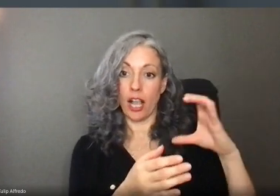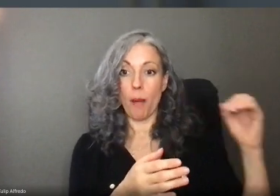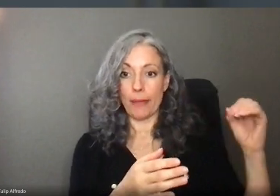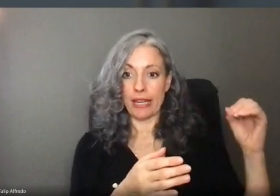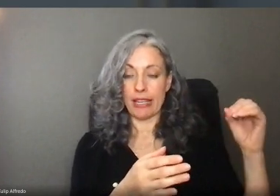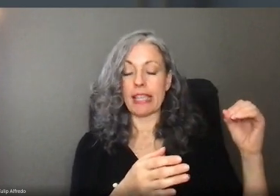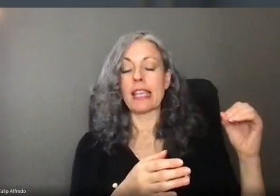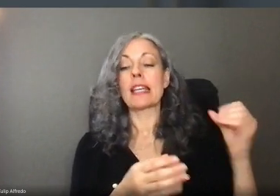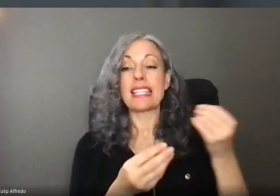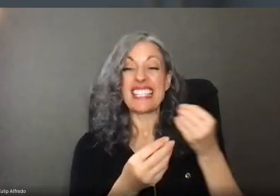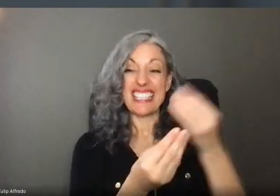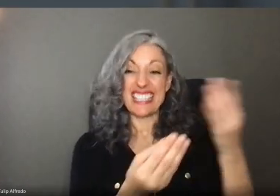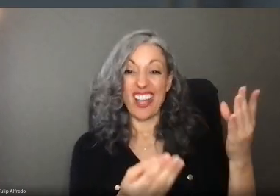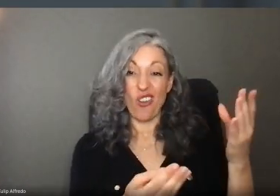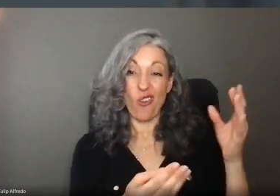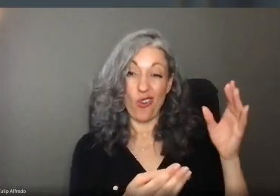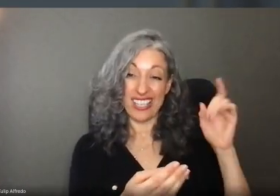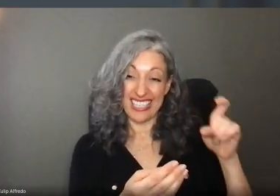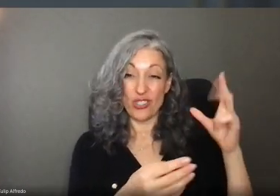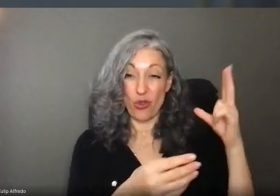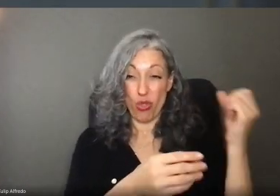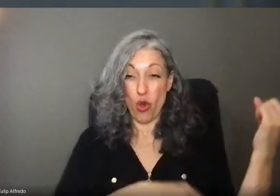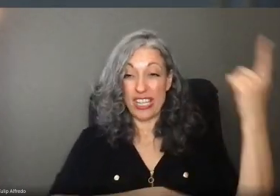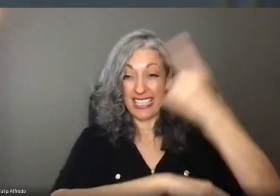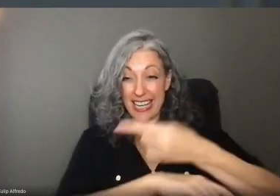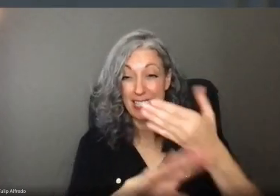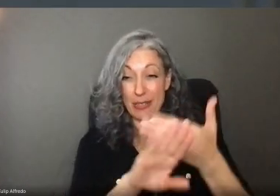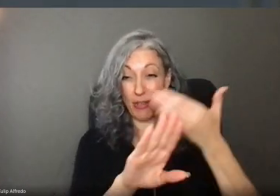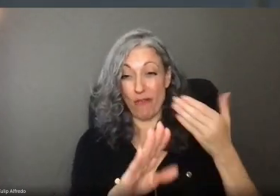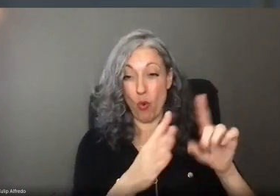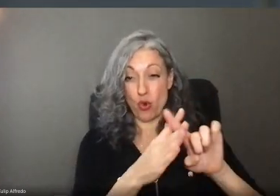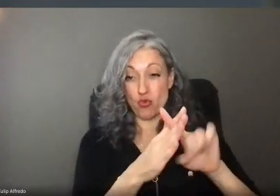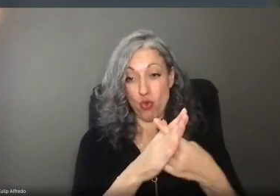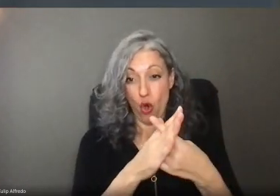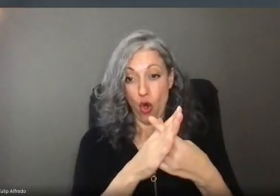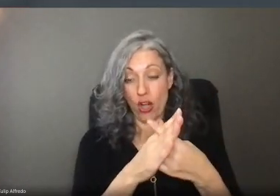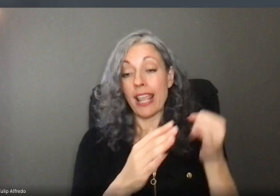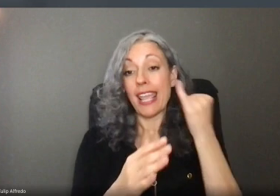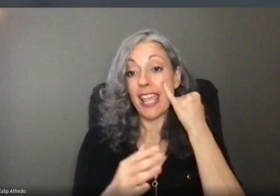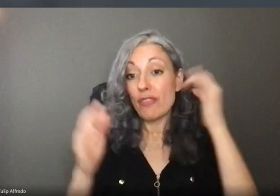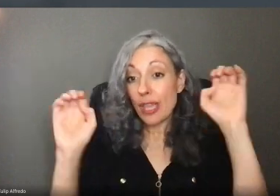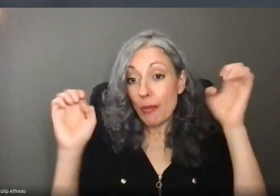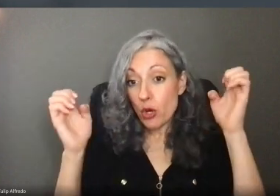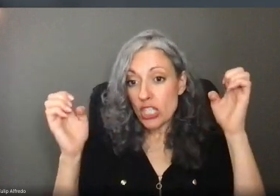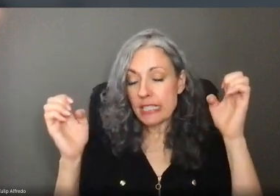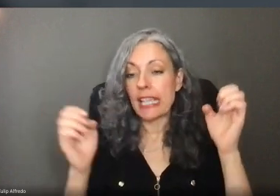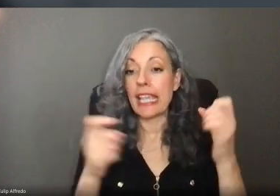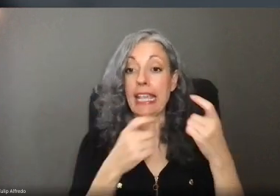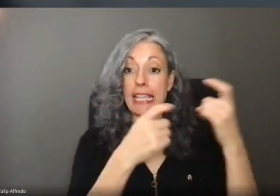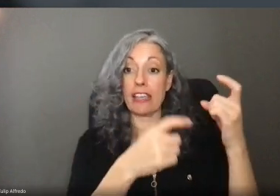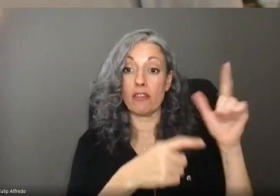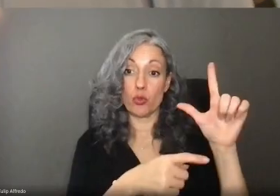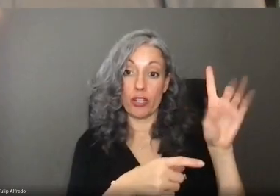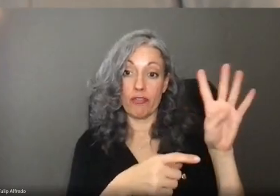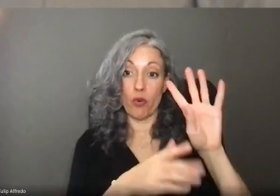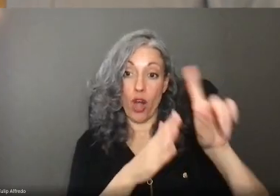You need to tell your employer about your leave at least 30 days before the start date. In an emergency, you can give them 24 hour verbal notice